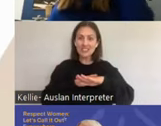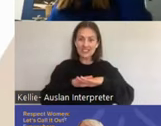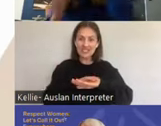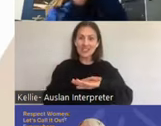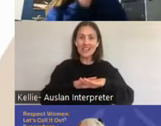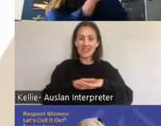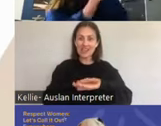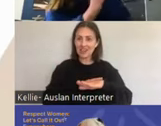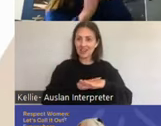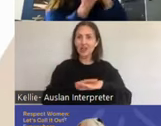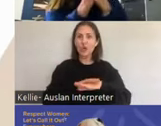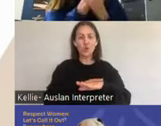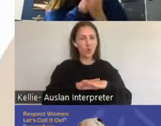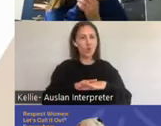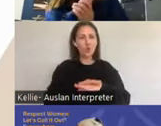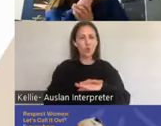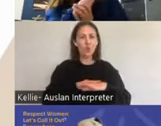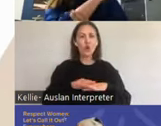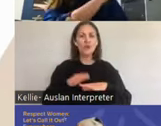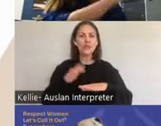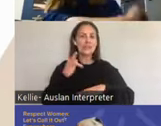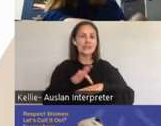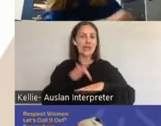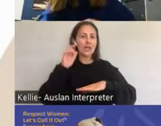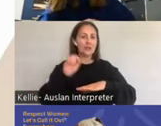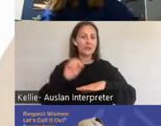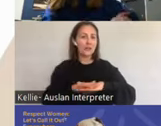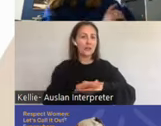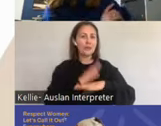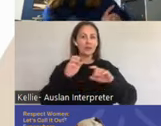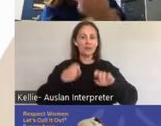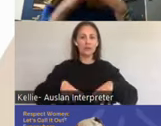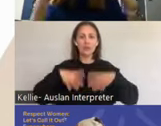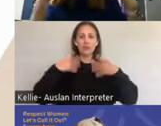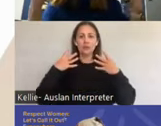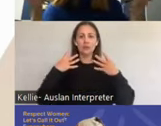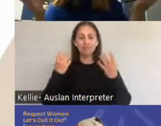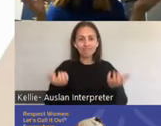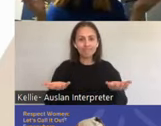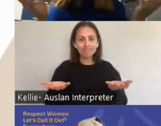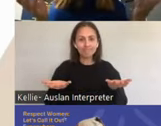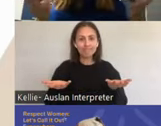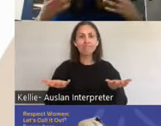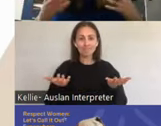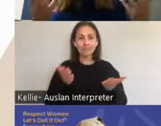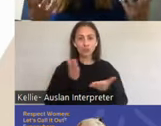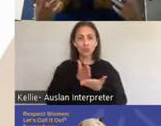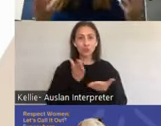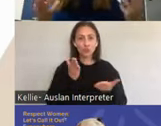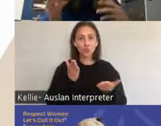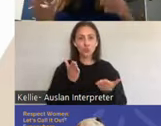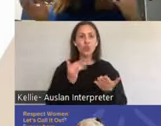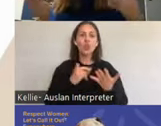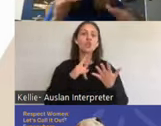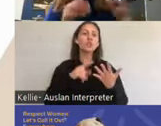and your skin. So the feeling of touch. So if you think about disability or disease which again I